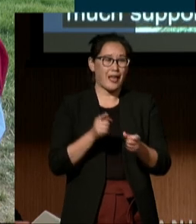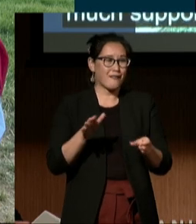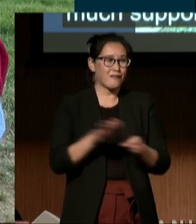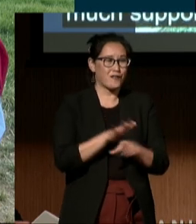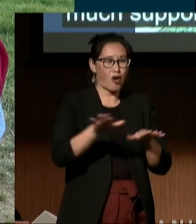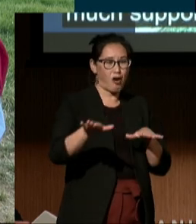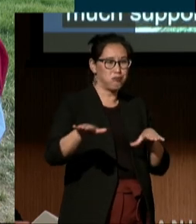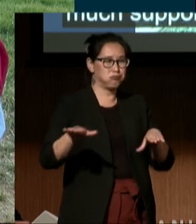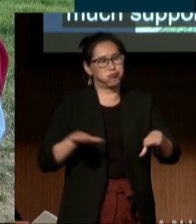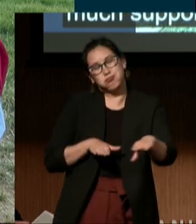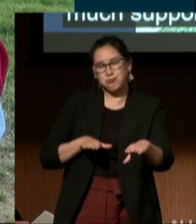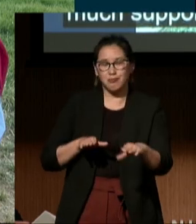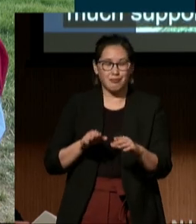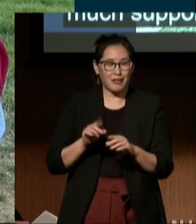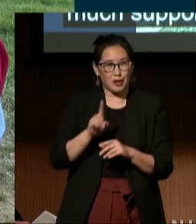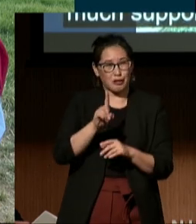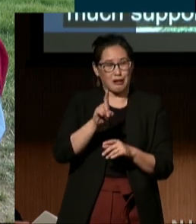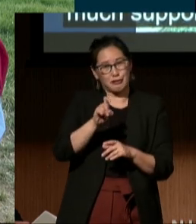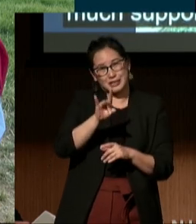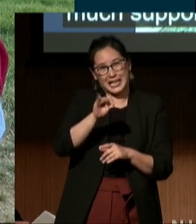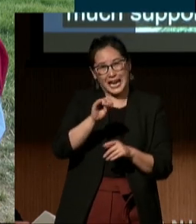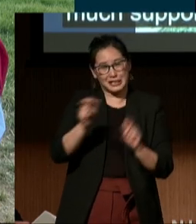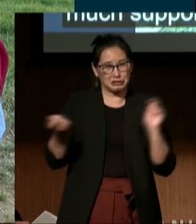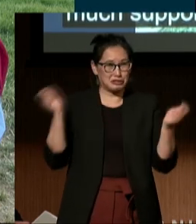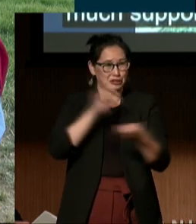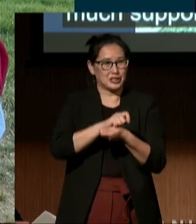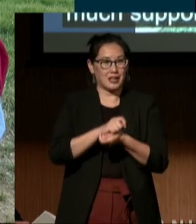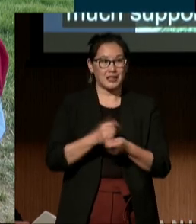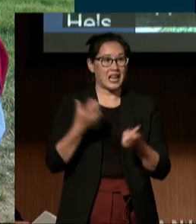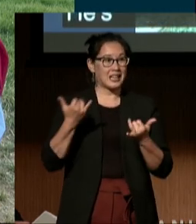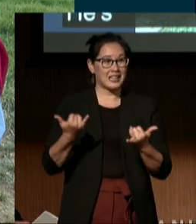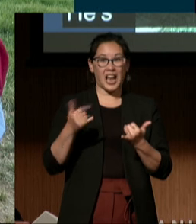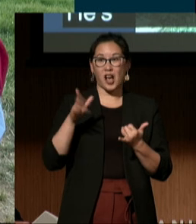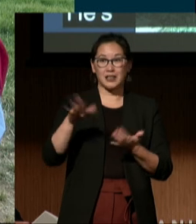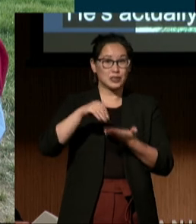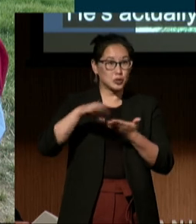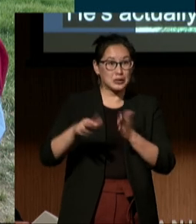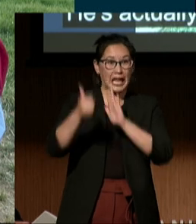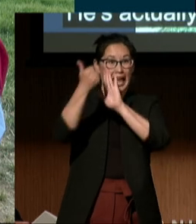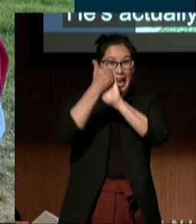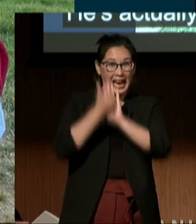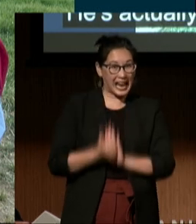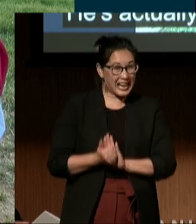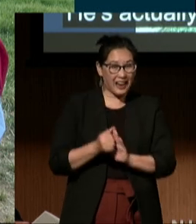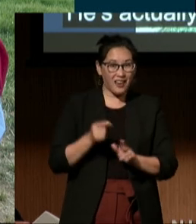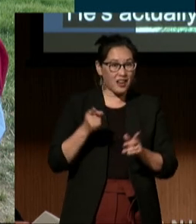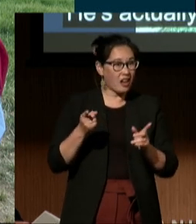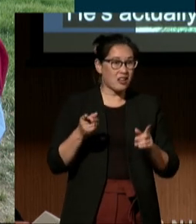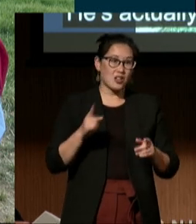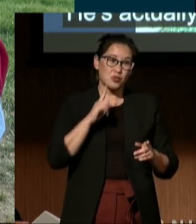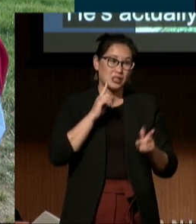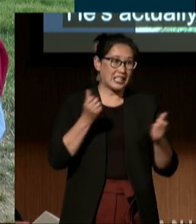He's actually getting straight A's at this point. Everything has turned around for him. (audience applauding) Yeah.